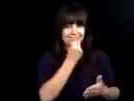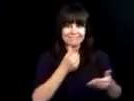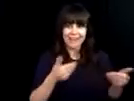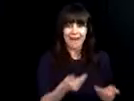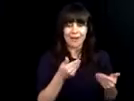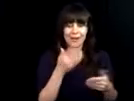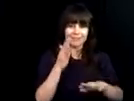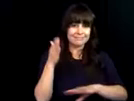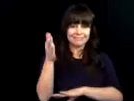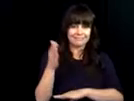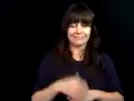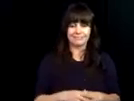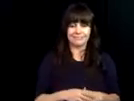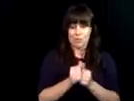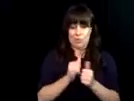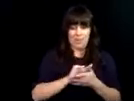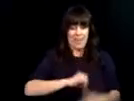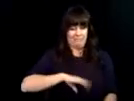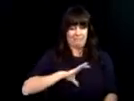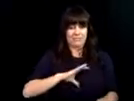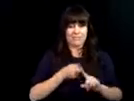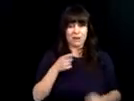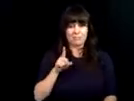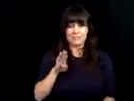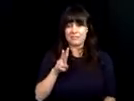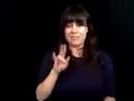's employers to help realize and tap the tremendous potential of